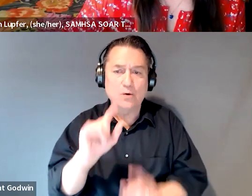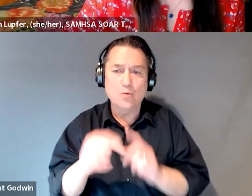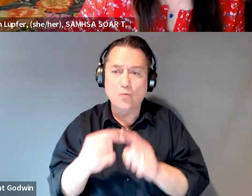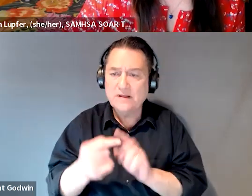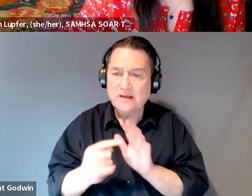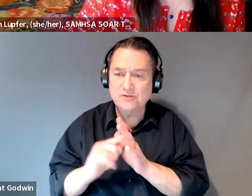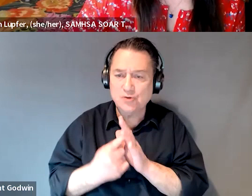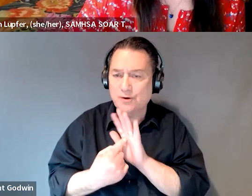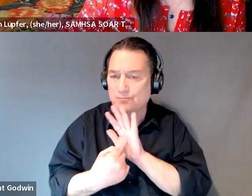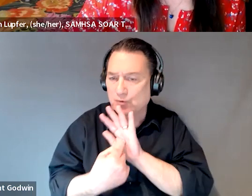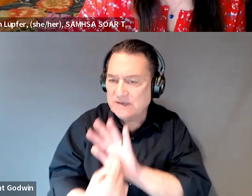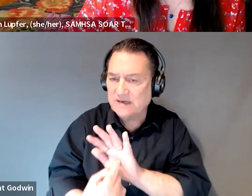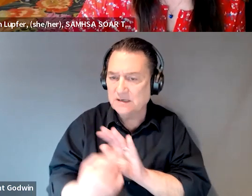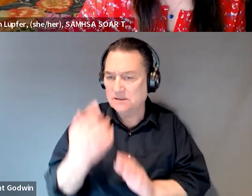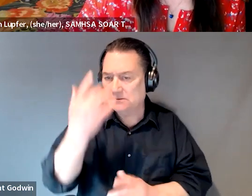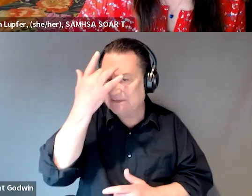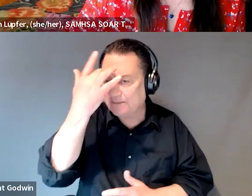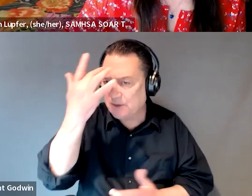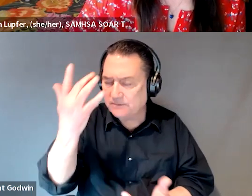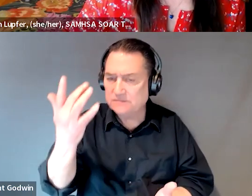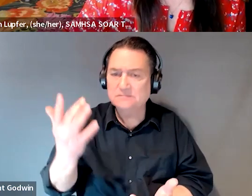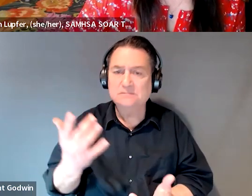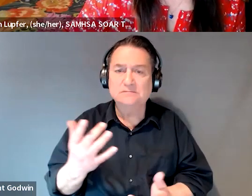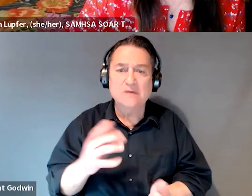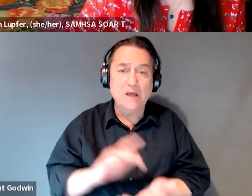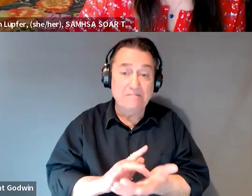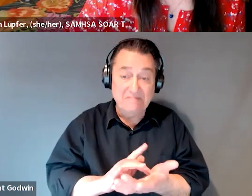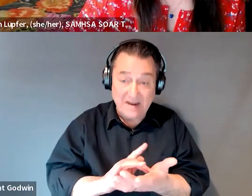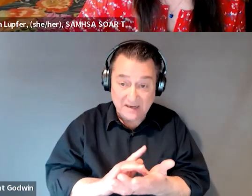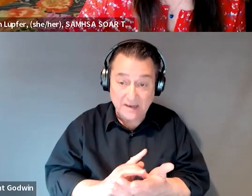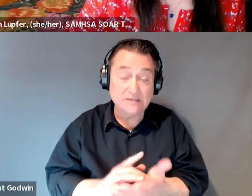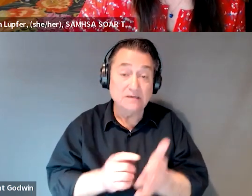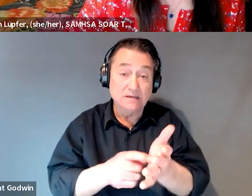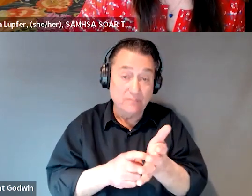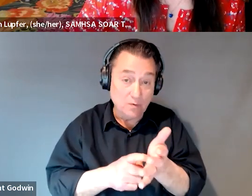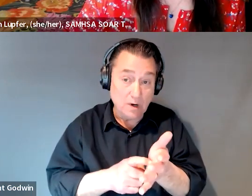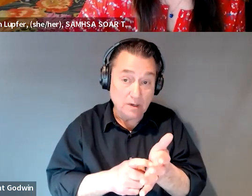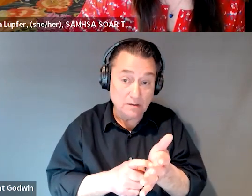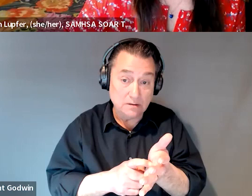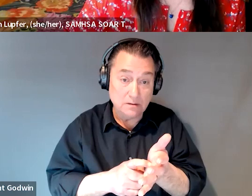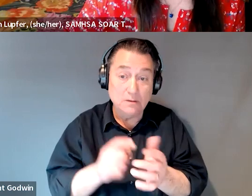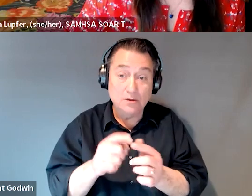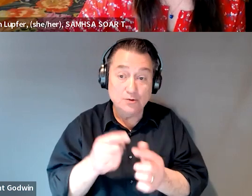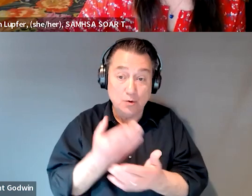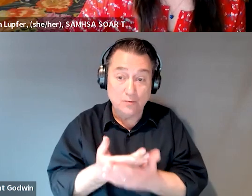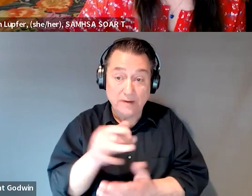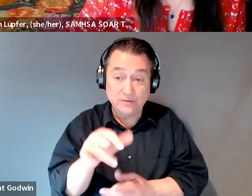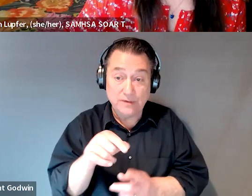and kind of the medications that they require to get to this point.